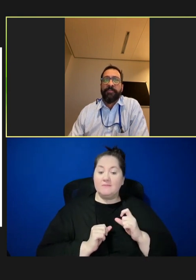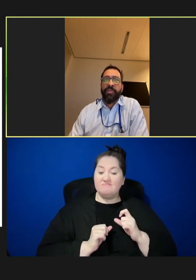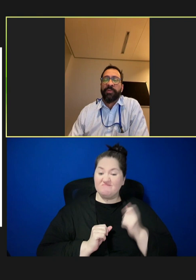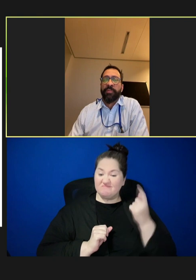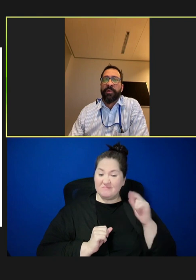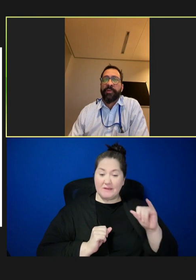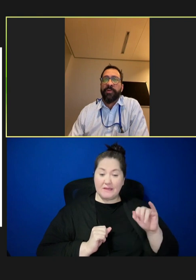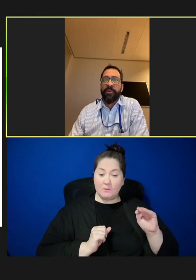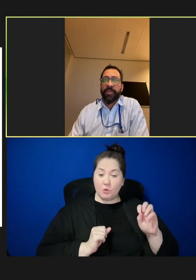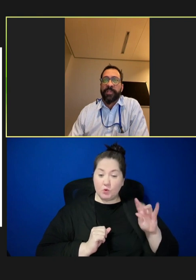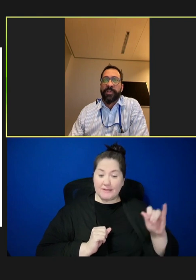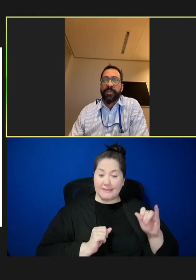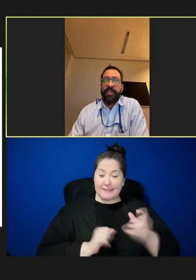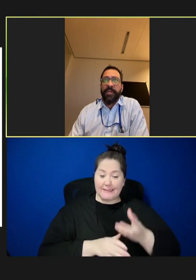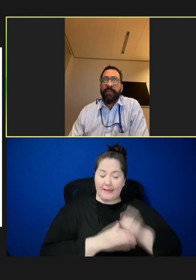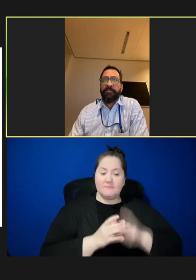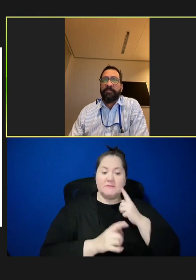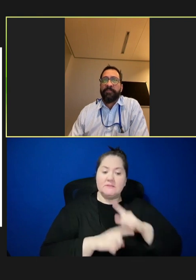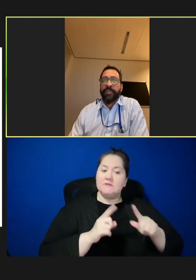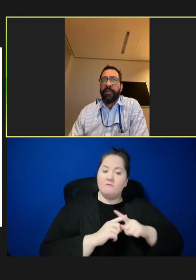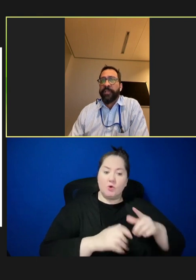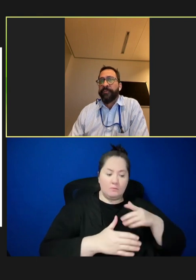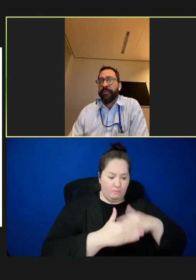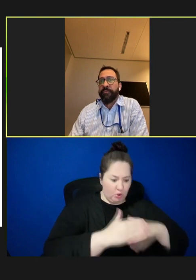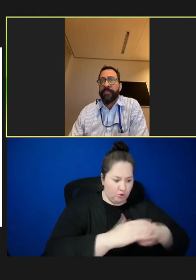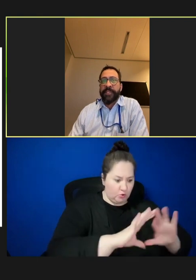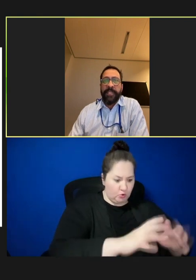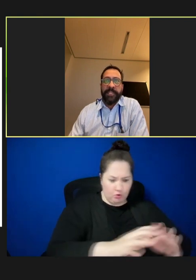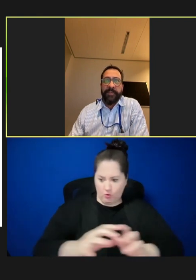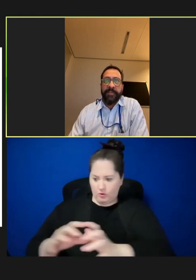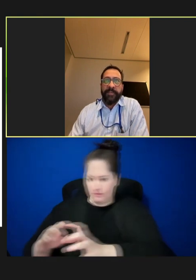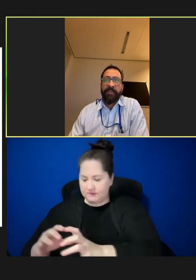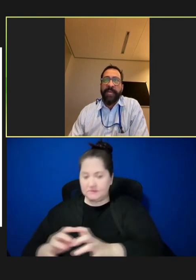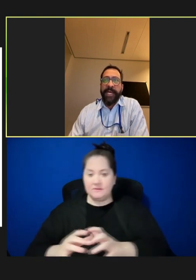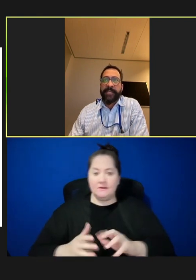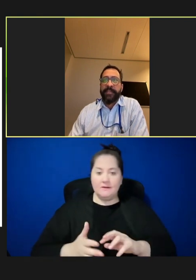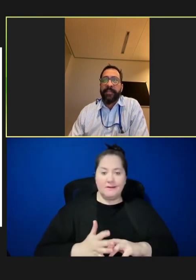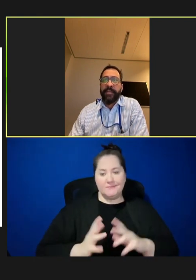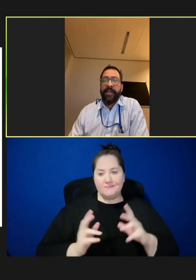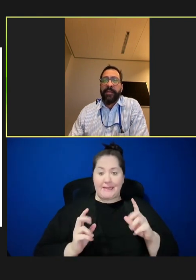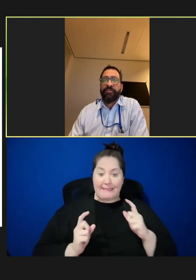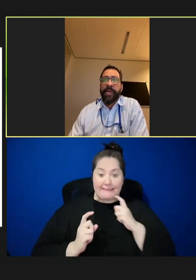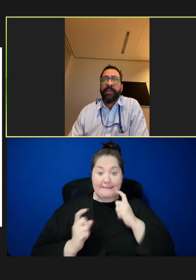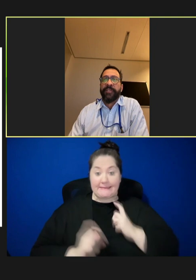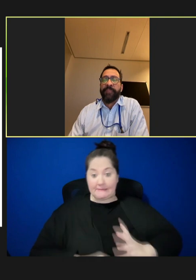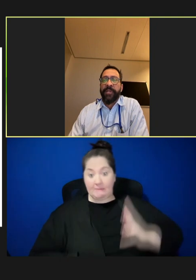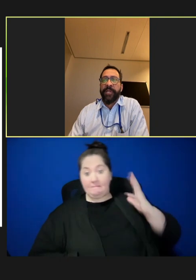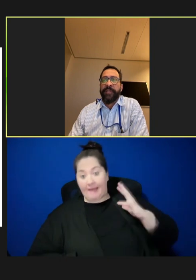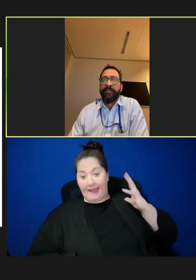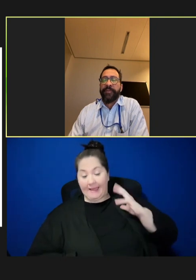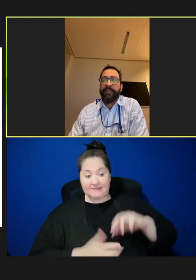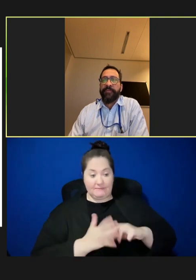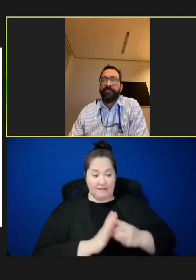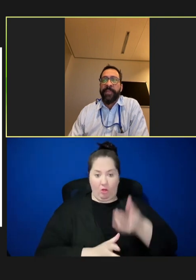multiple birth cohorts resulting from scenes of the long past and this relative period of